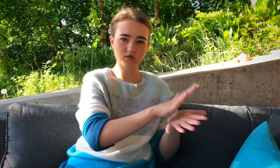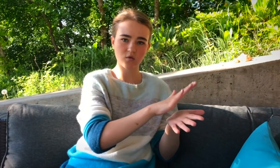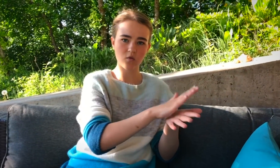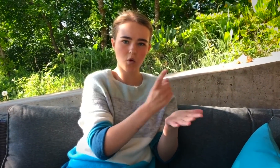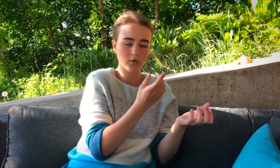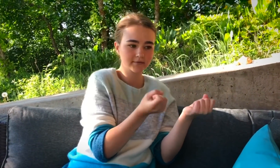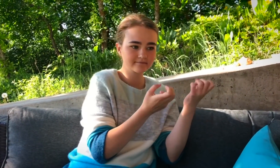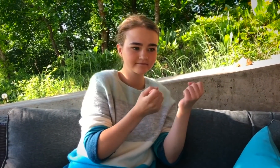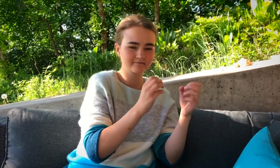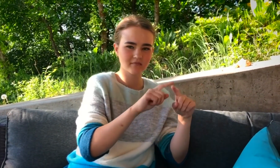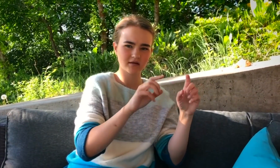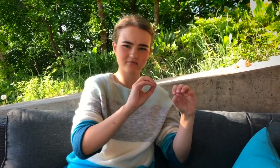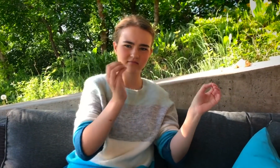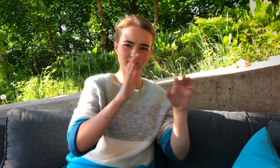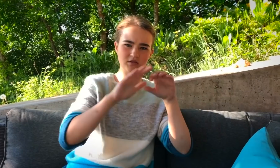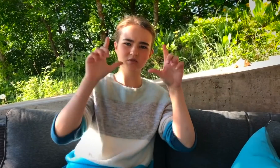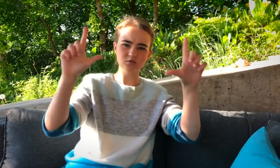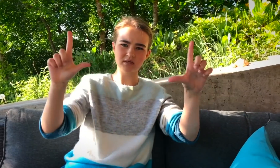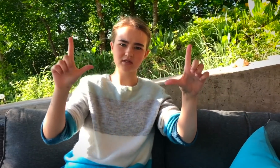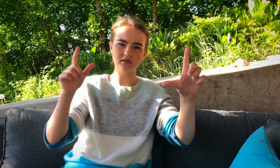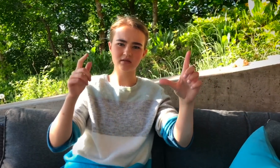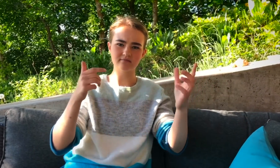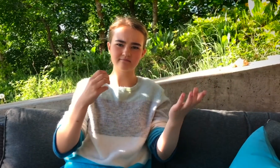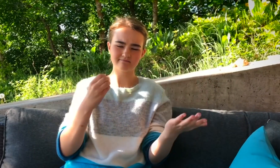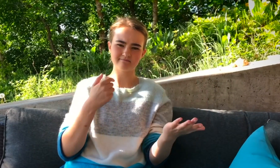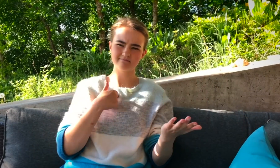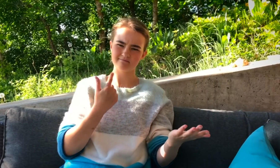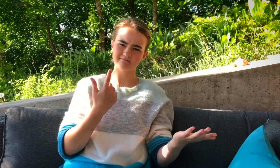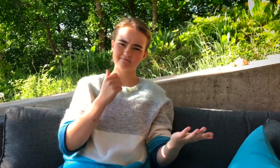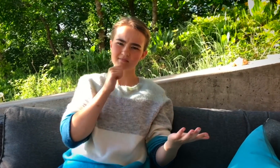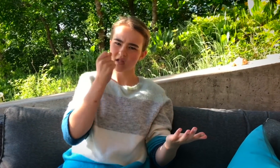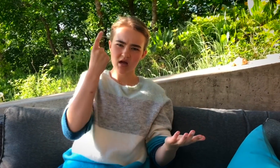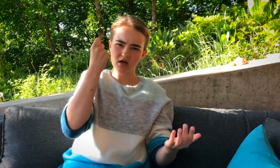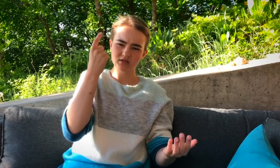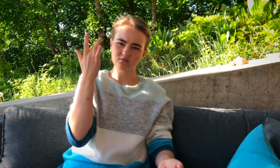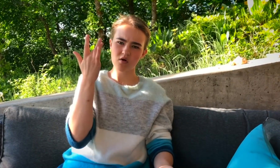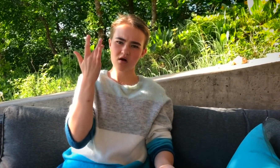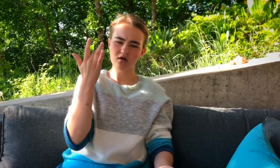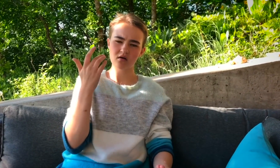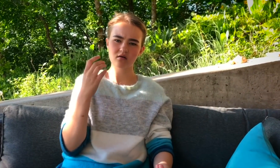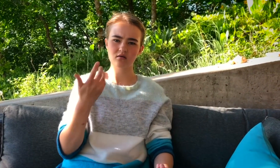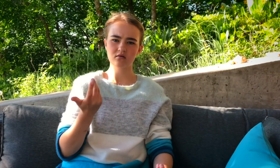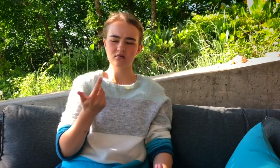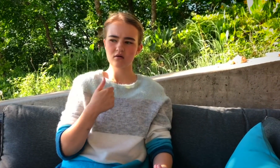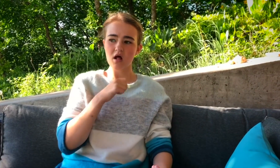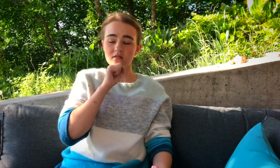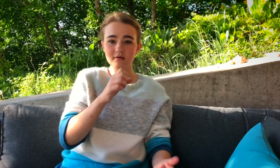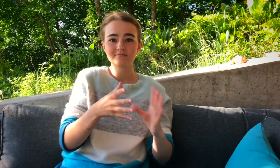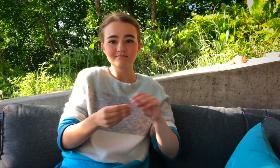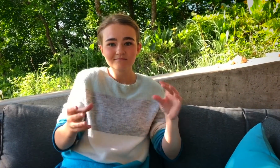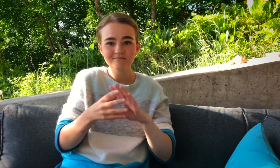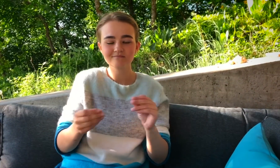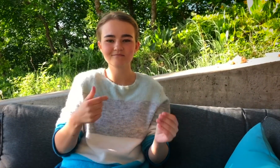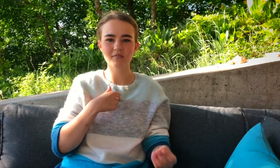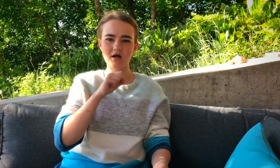AND CLASSMATES WHO SIGNED. NEVER ANYONE ON SCREEN AND I DIDN'T UNDERSTAND WHY.